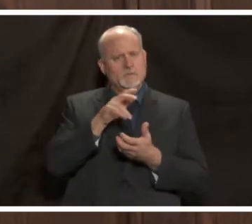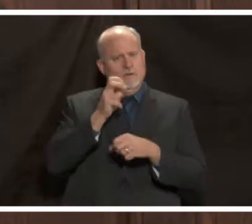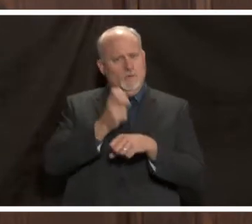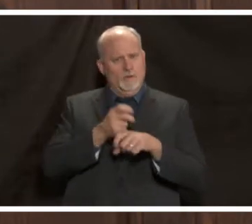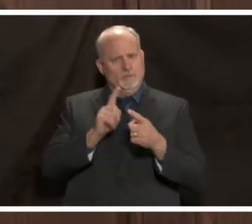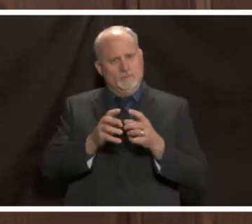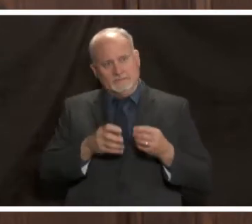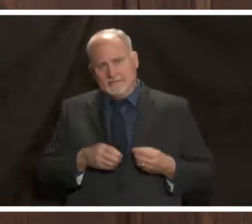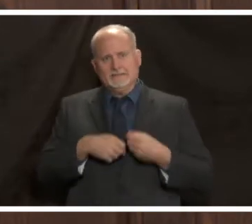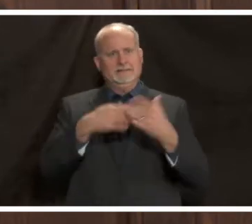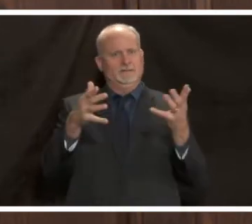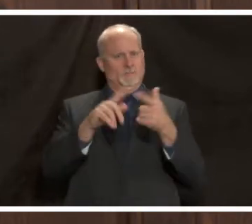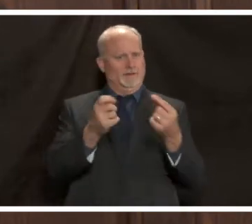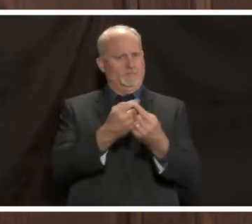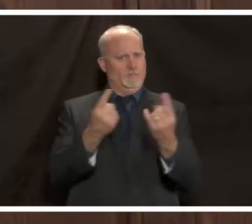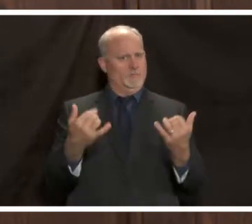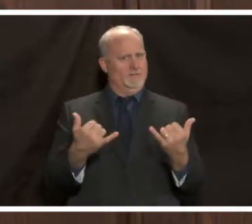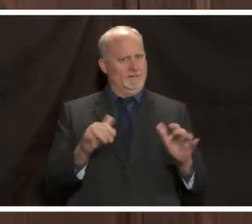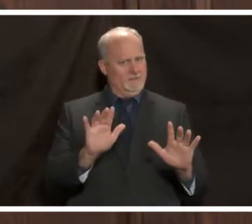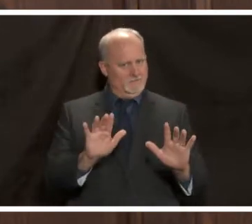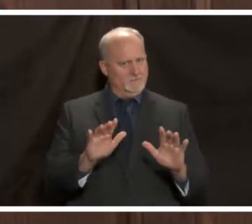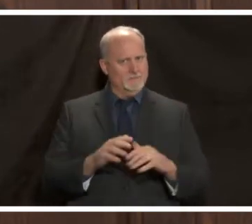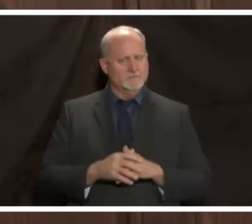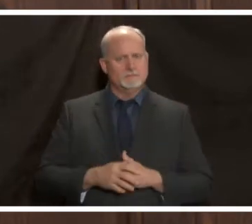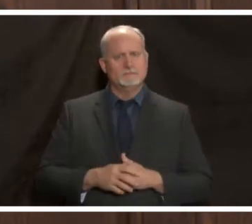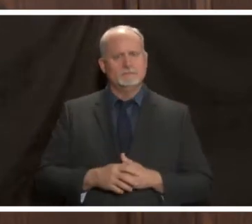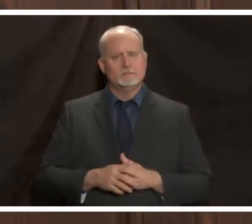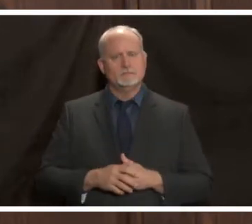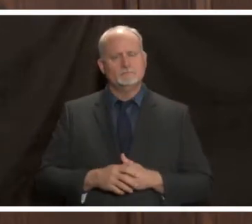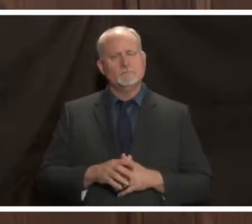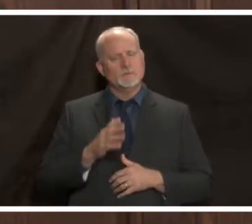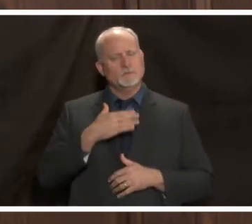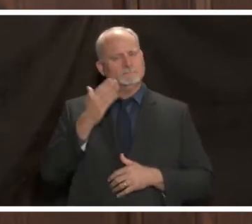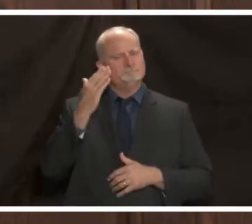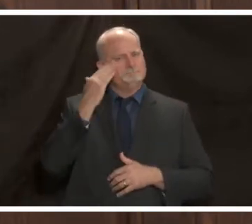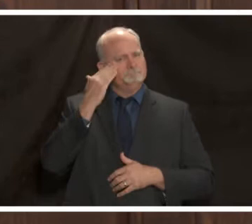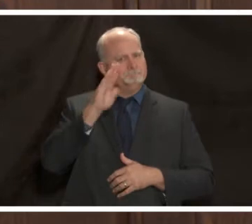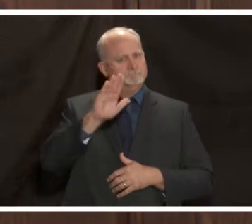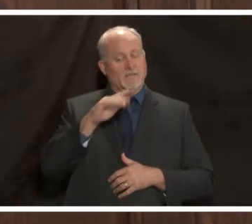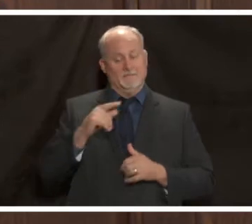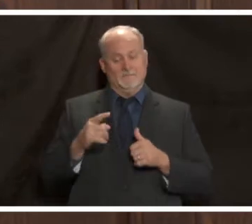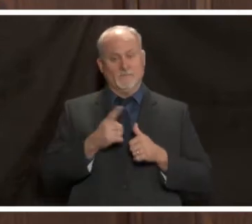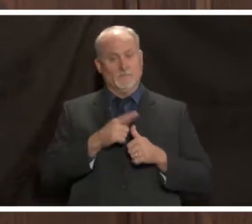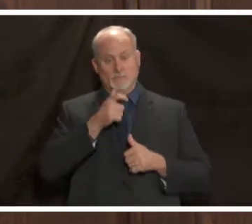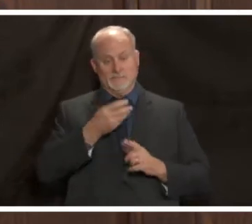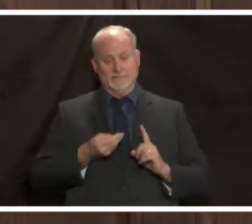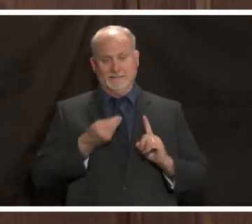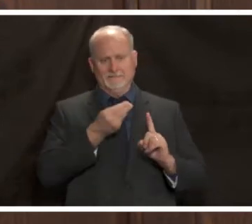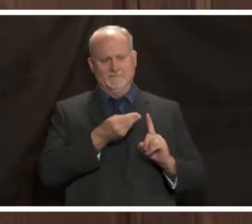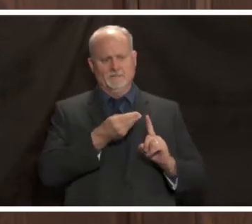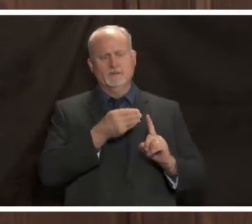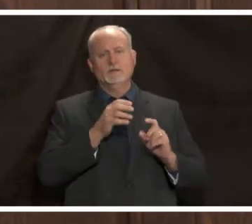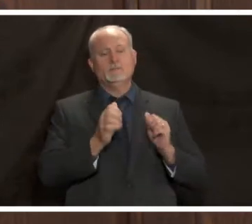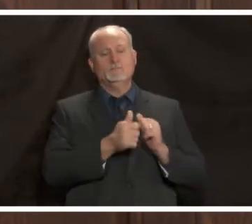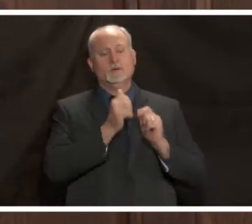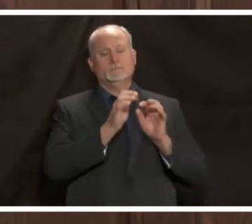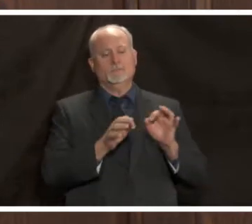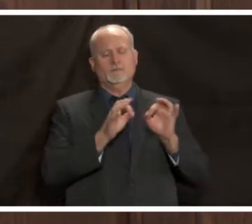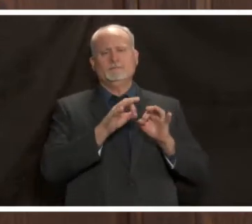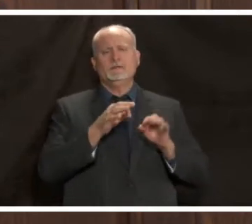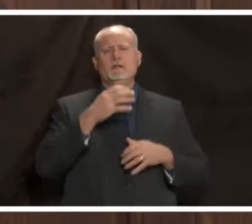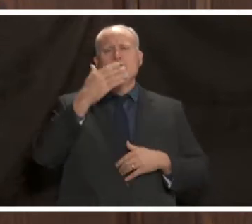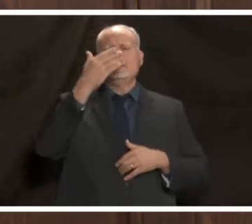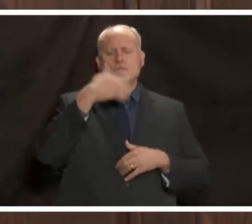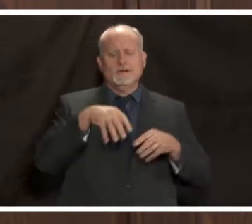population so we we know that it will first go to our most critical front line health care workers